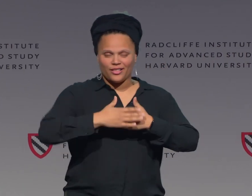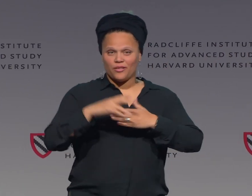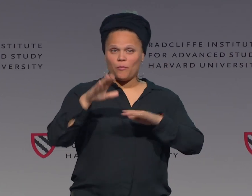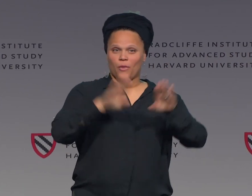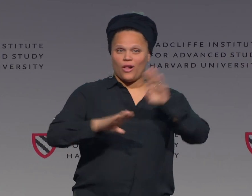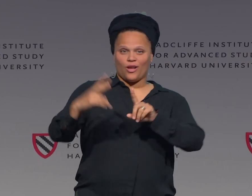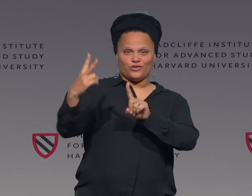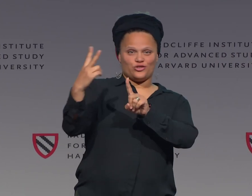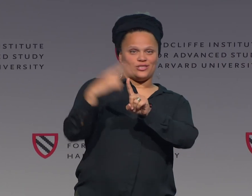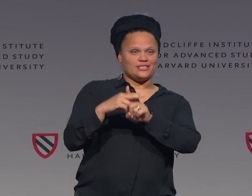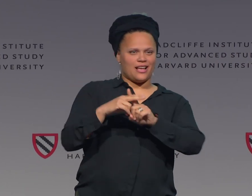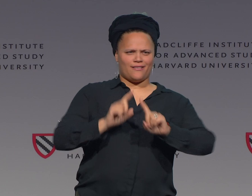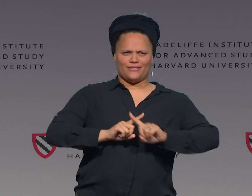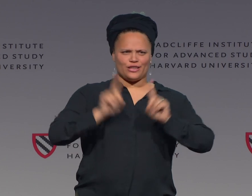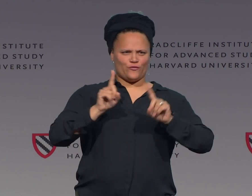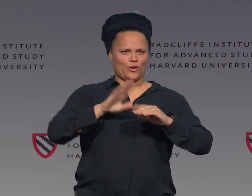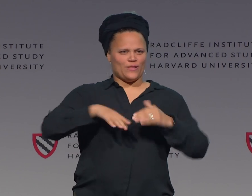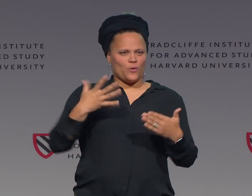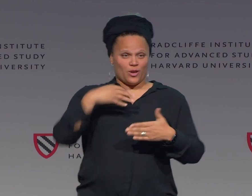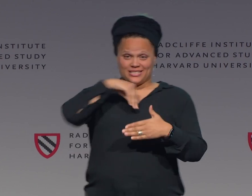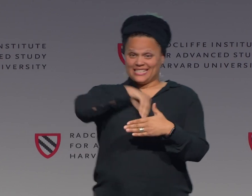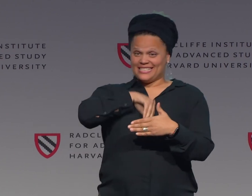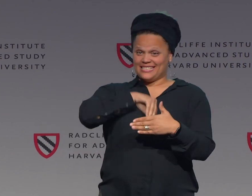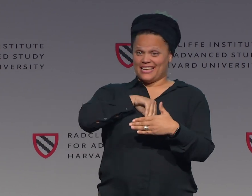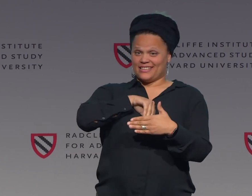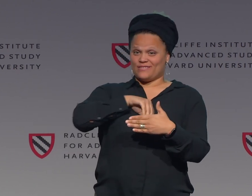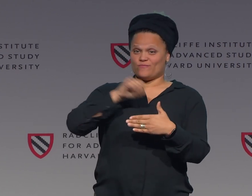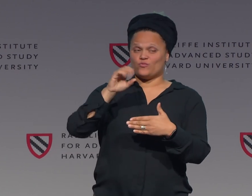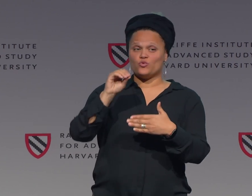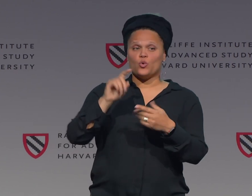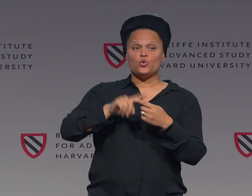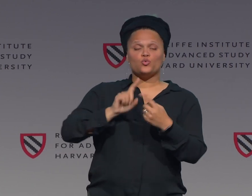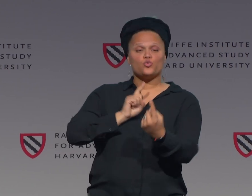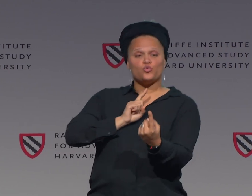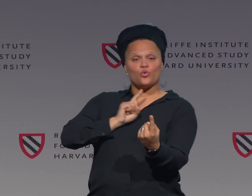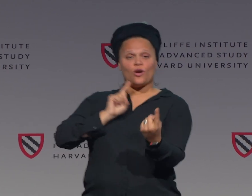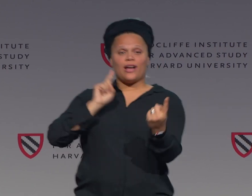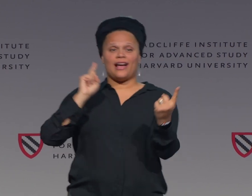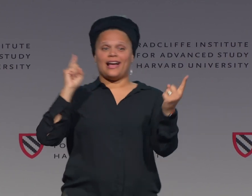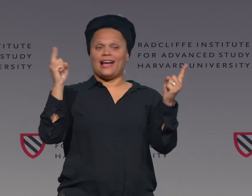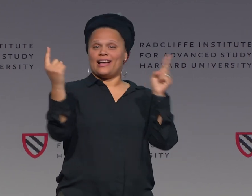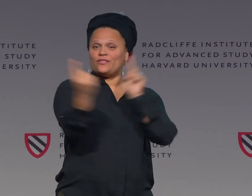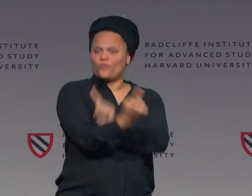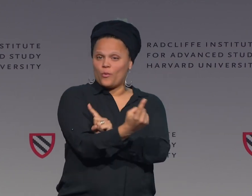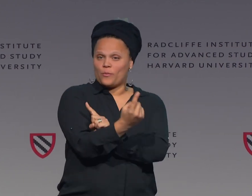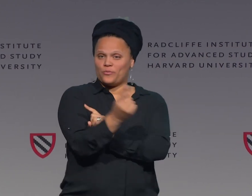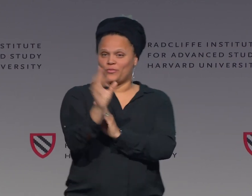All the rest is a shell. Everything else that's been biologically assigned, but to a person's soul.